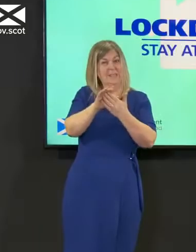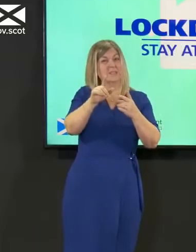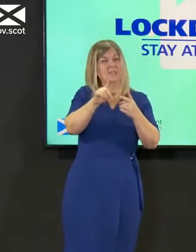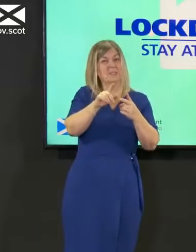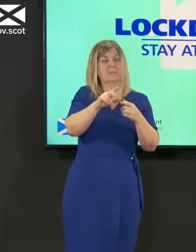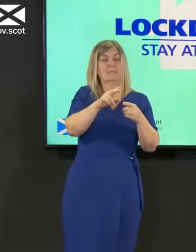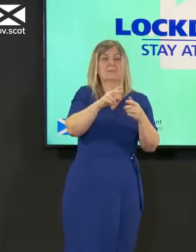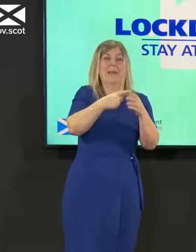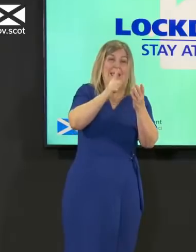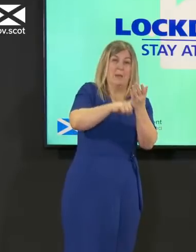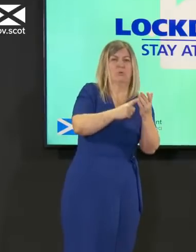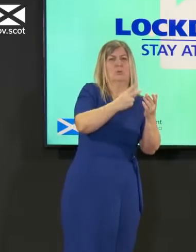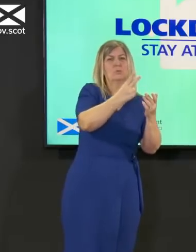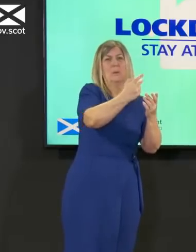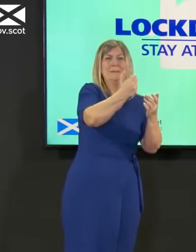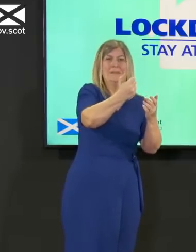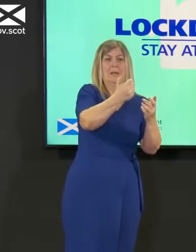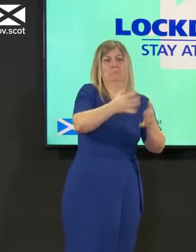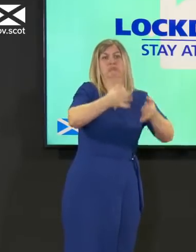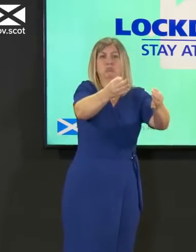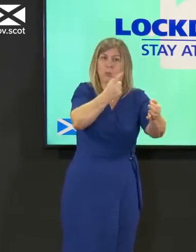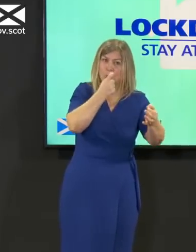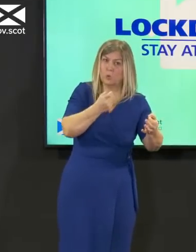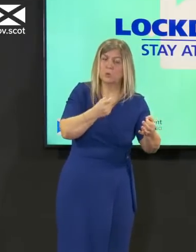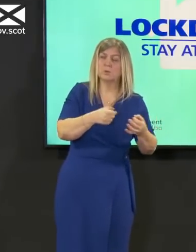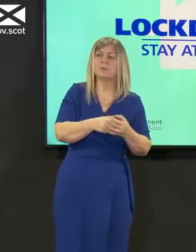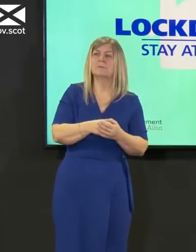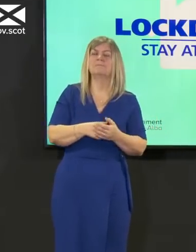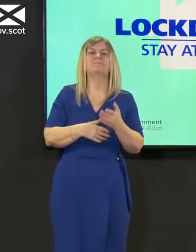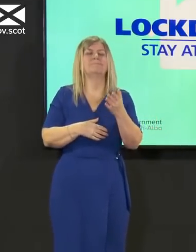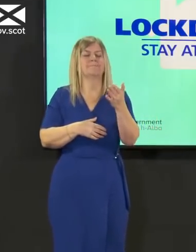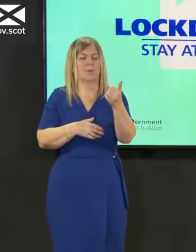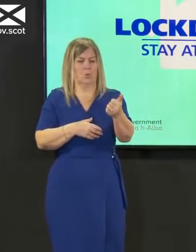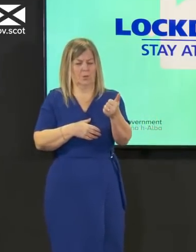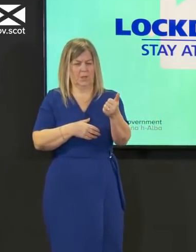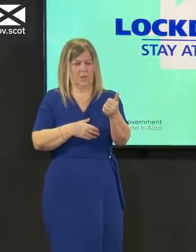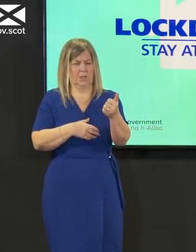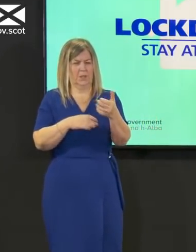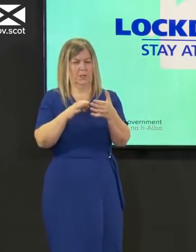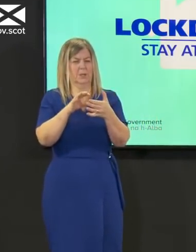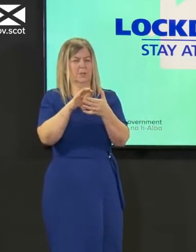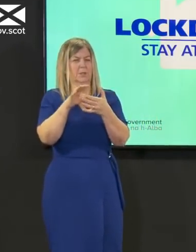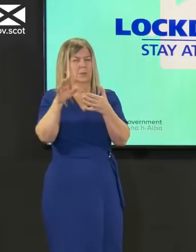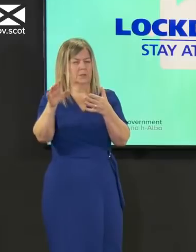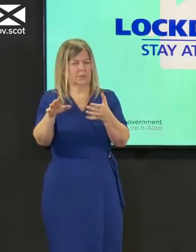so so on on your last point again gregor may want to say something about this the key here